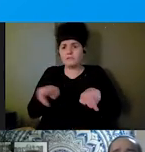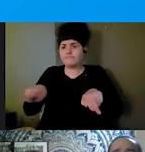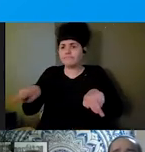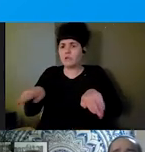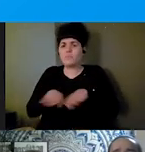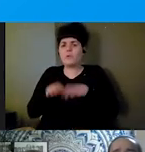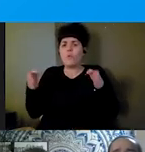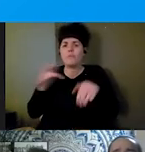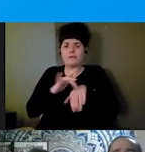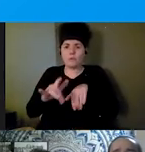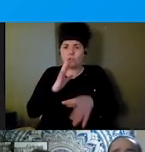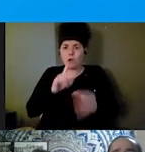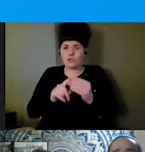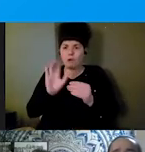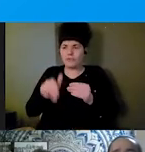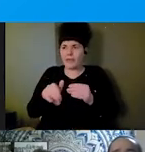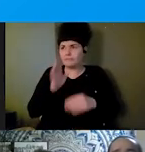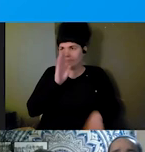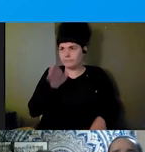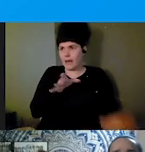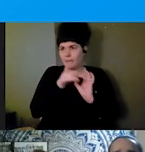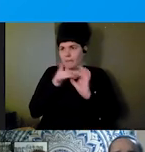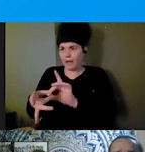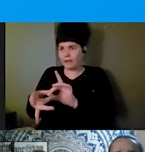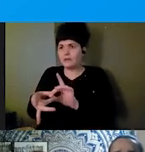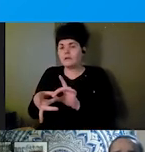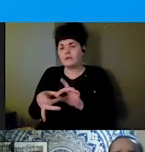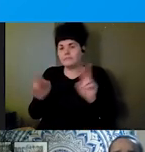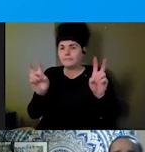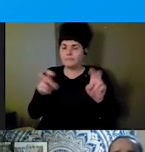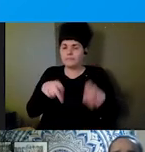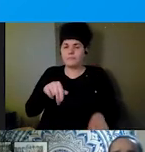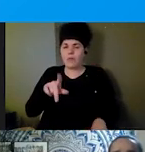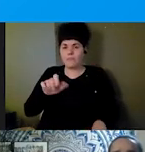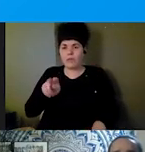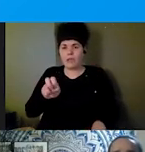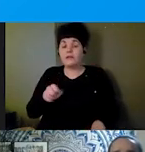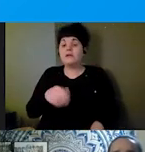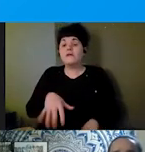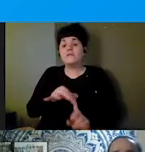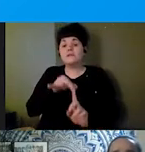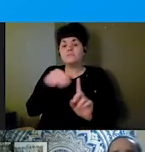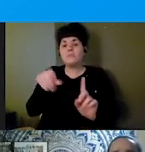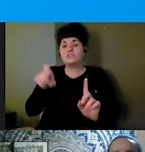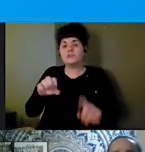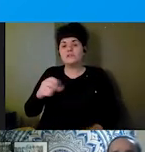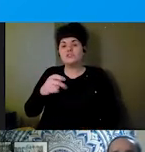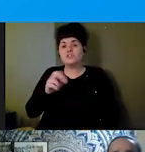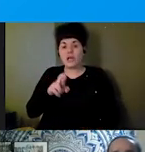will, of, you know, special-needs shelters into institutional or special-needs